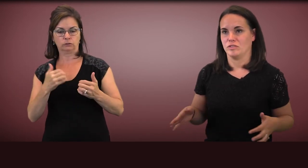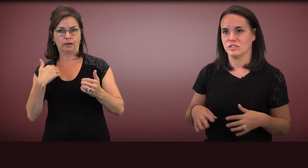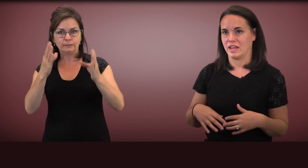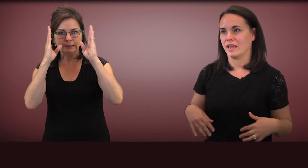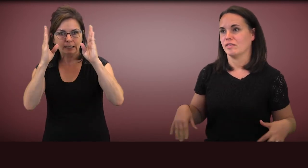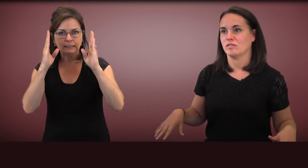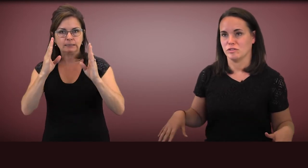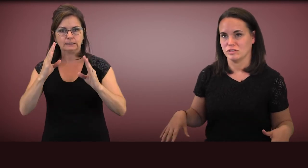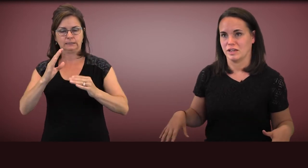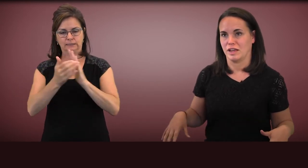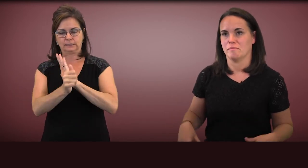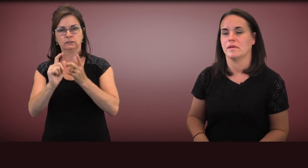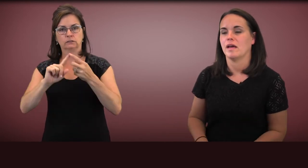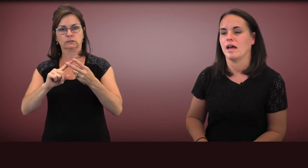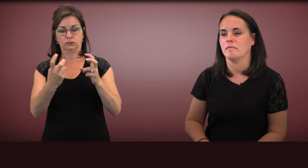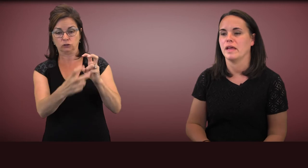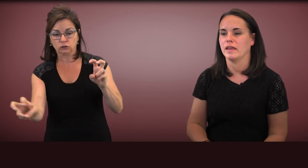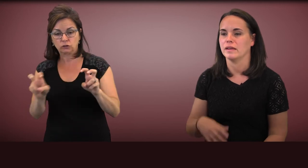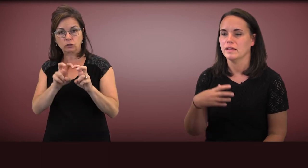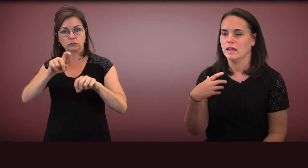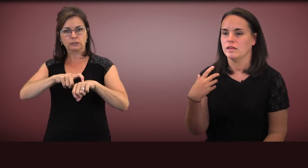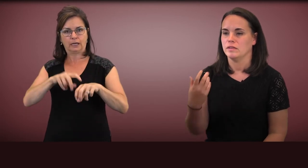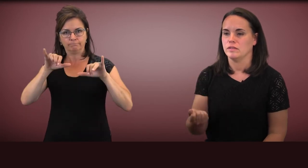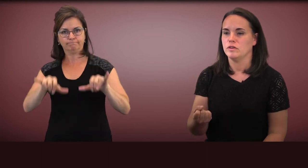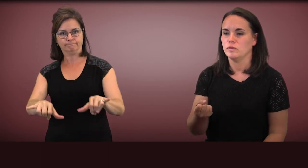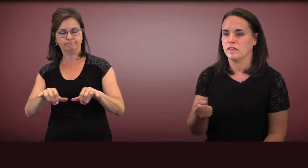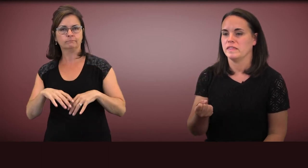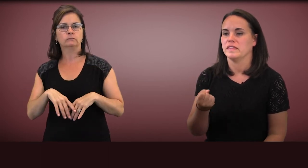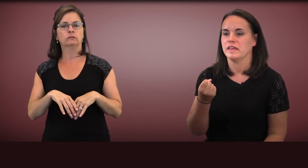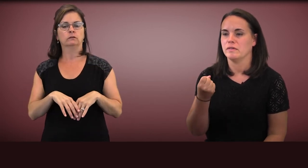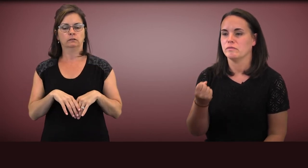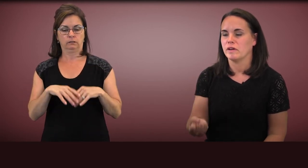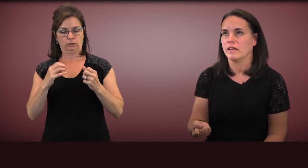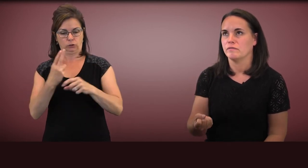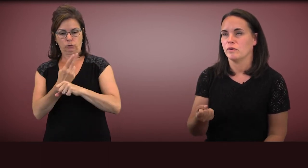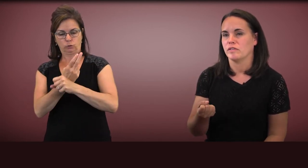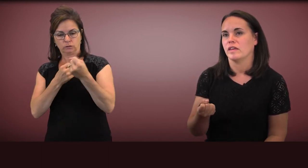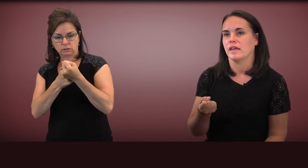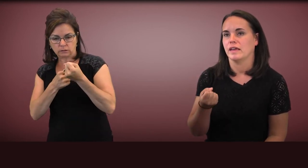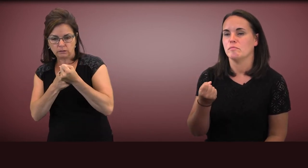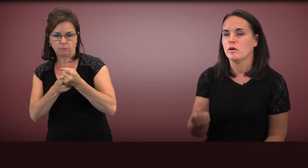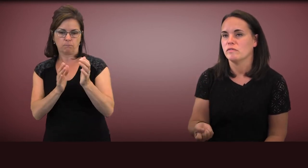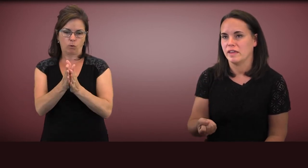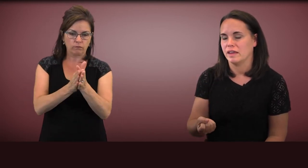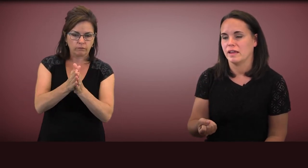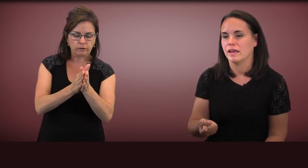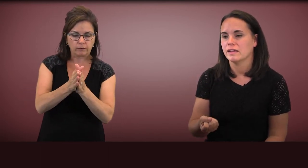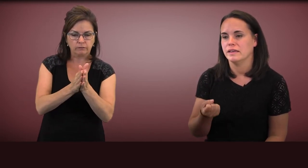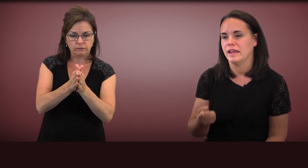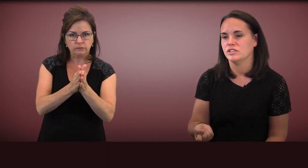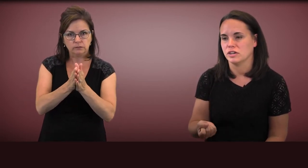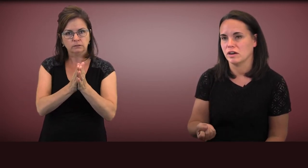or staying in circle time and using the reinforcing and motivating nature